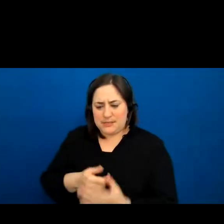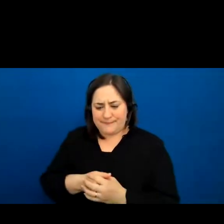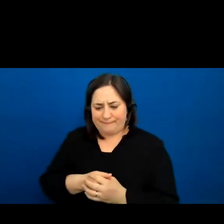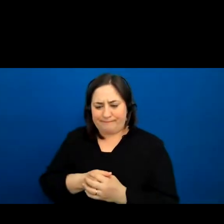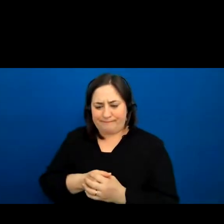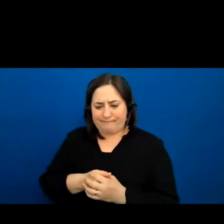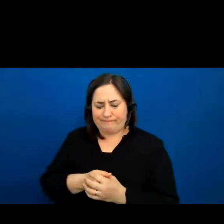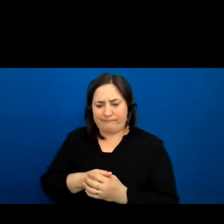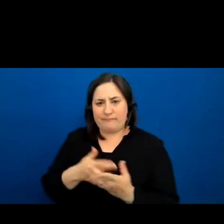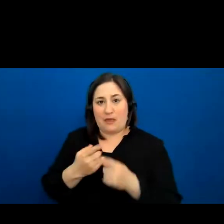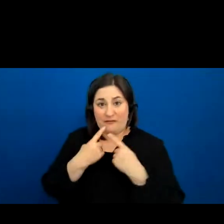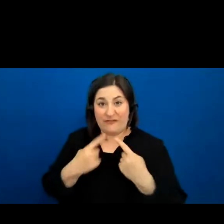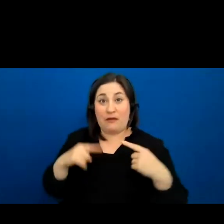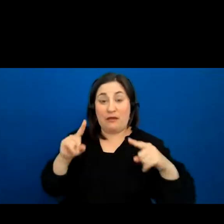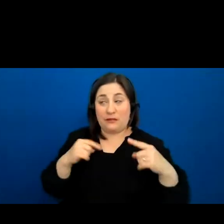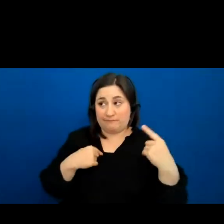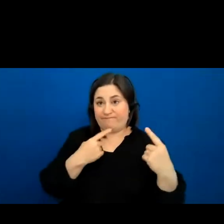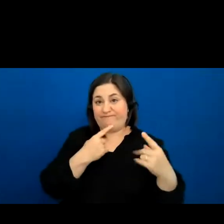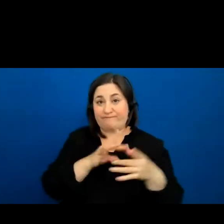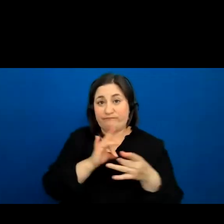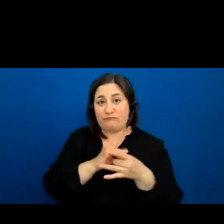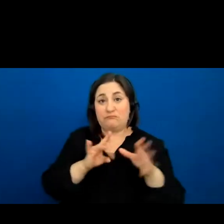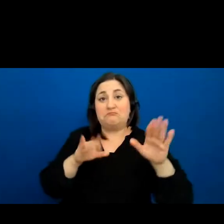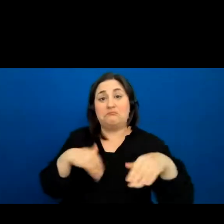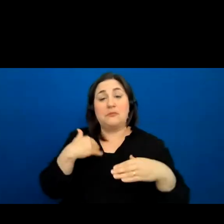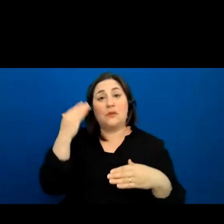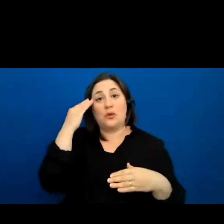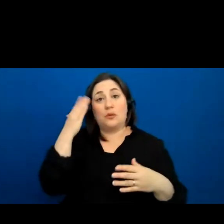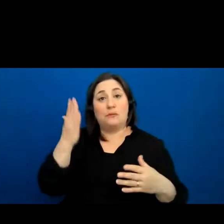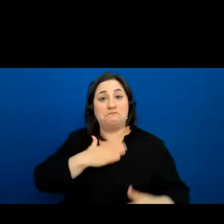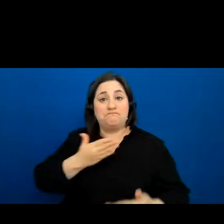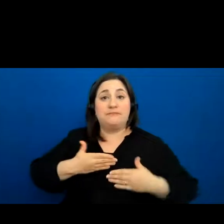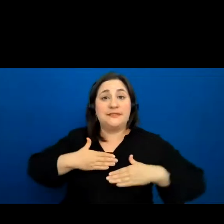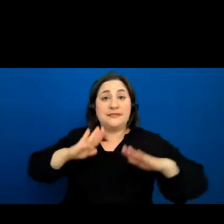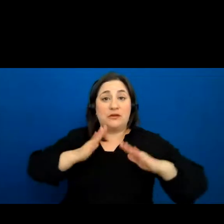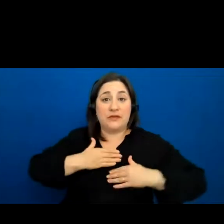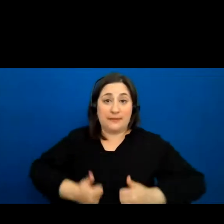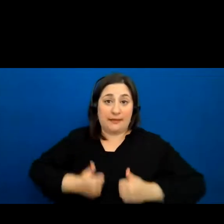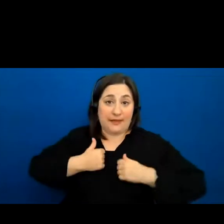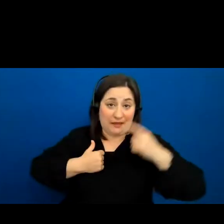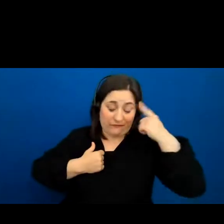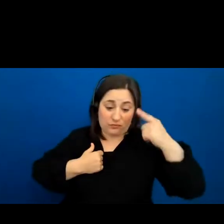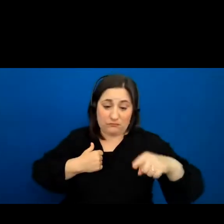Finally, he said I'm going to lay my life down for this being and this being can have everything that